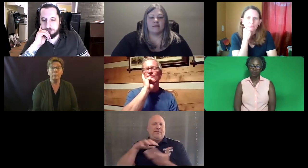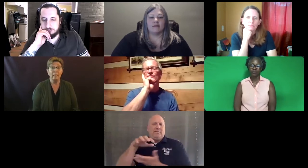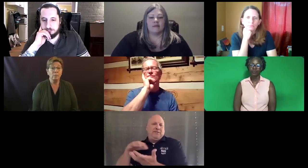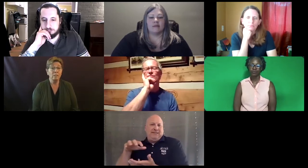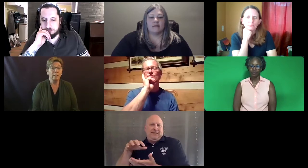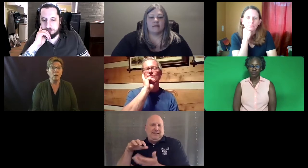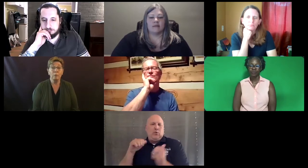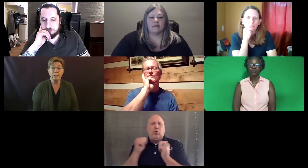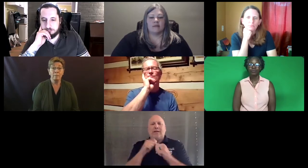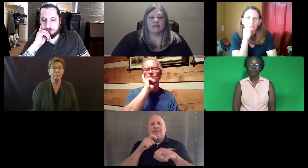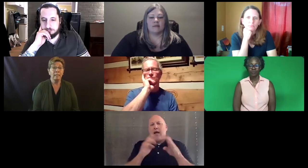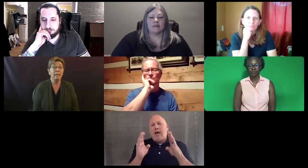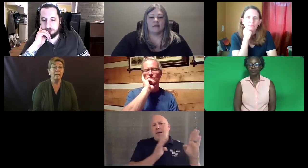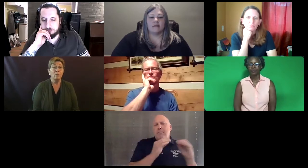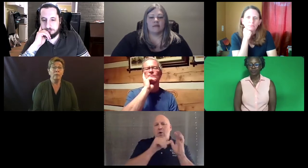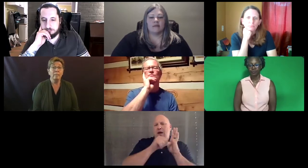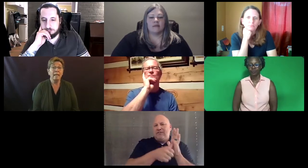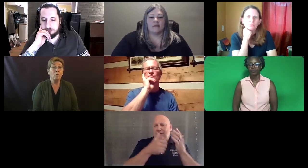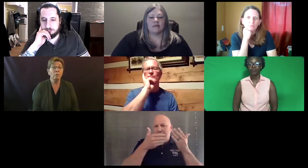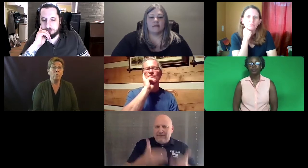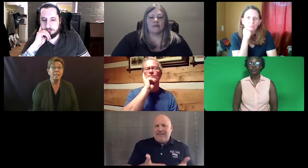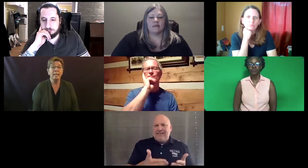be expressively or receptively with signing or voicing.